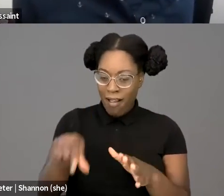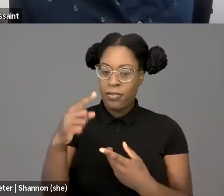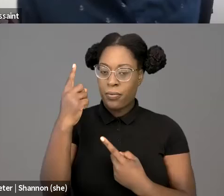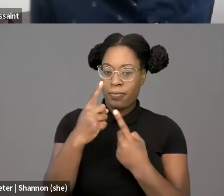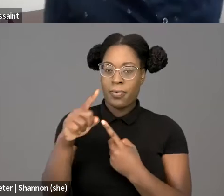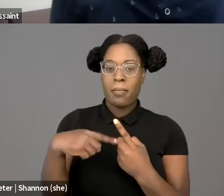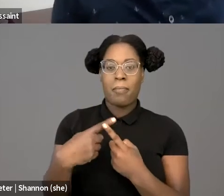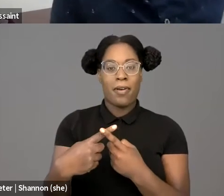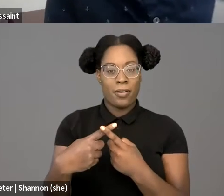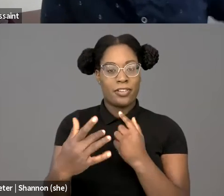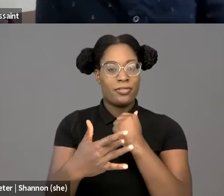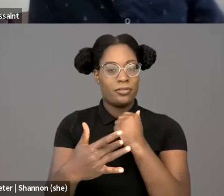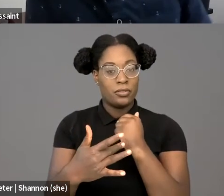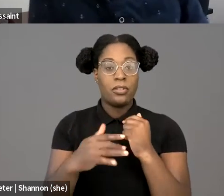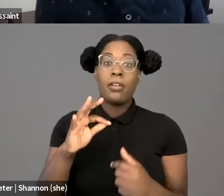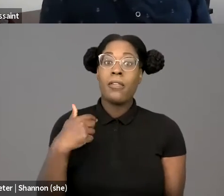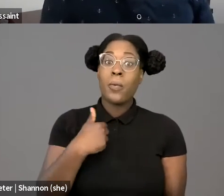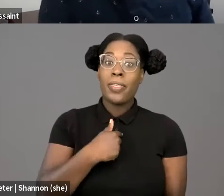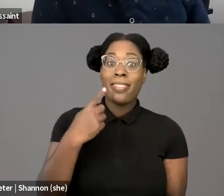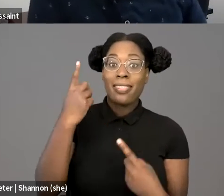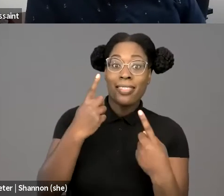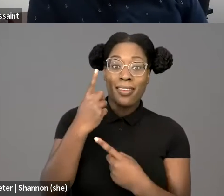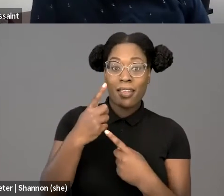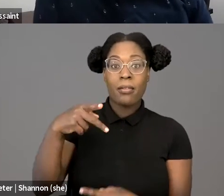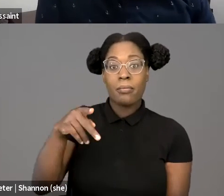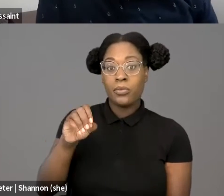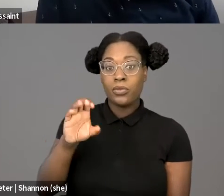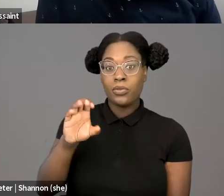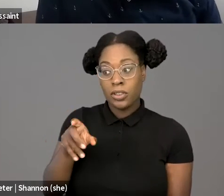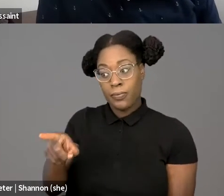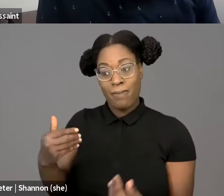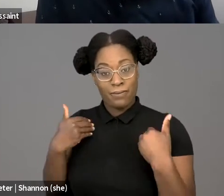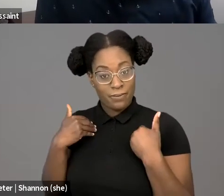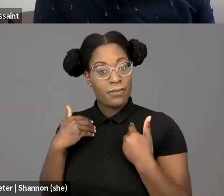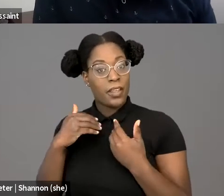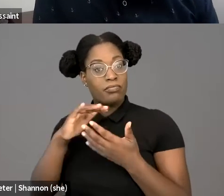about people of color harnessing technology, we are also sort of thinking about